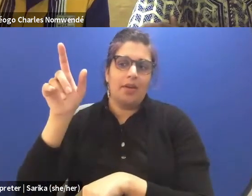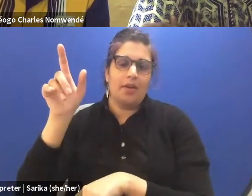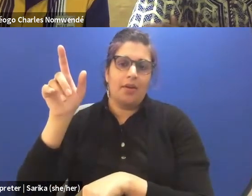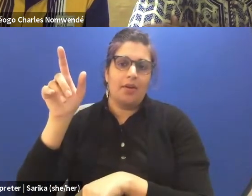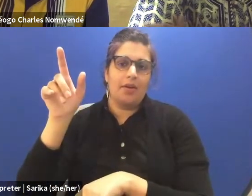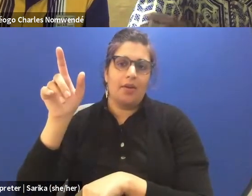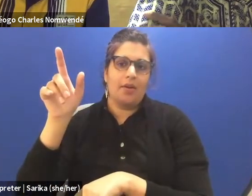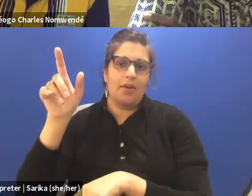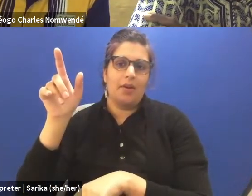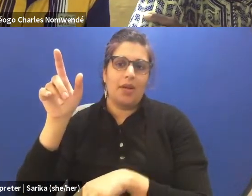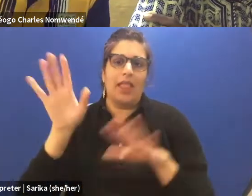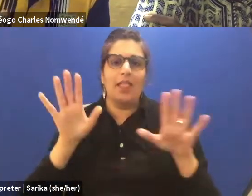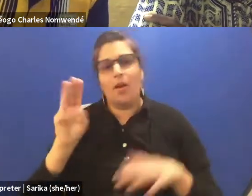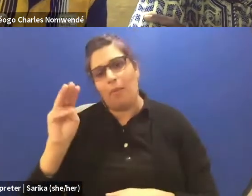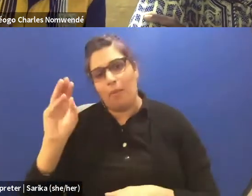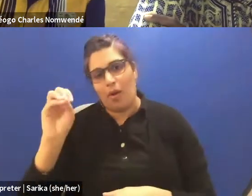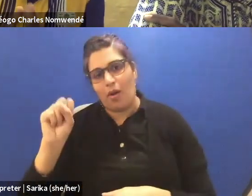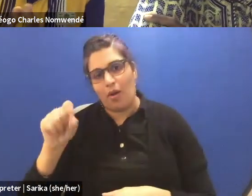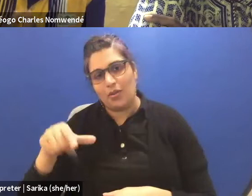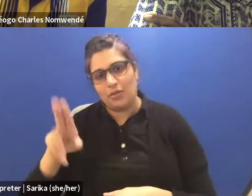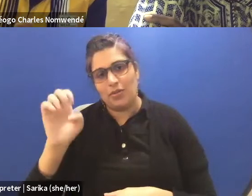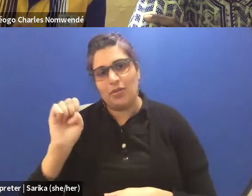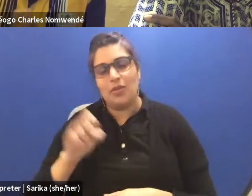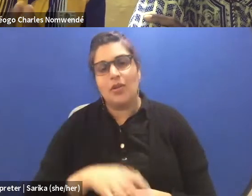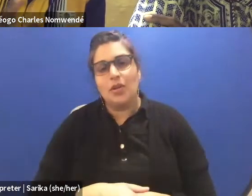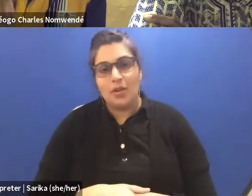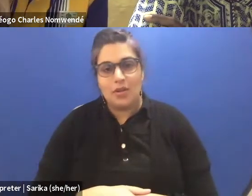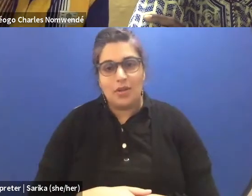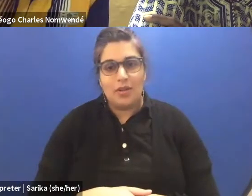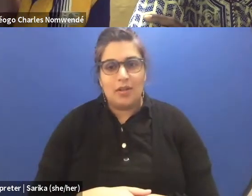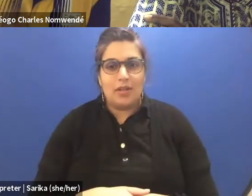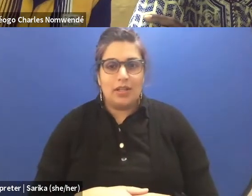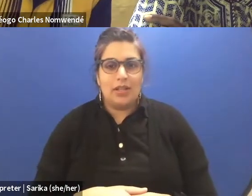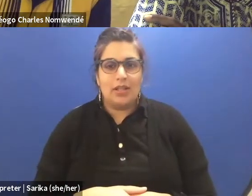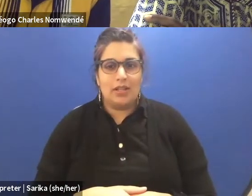In the mosque. Mosque. (Charles speaking French)